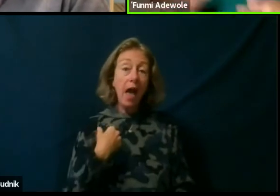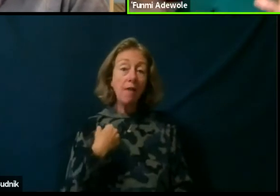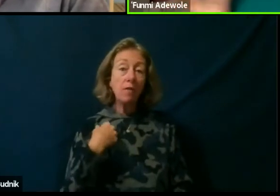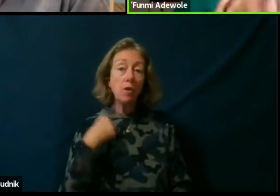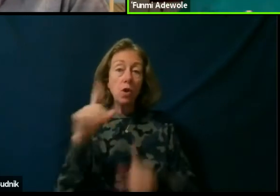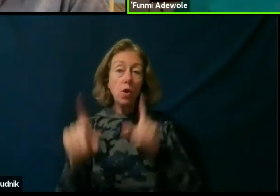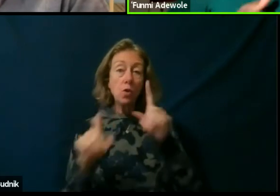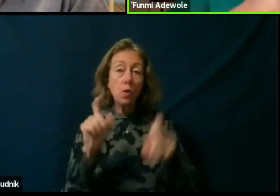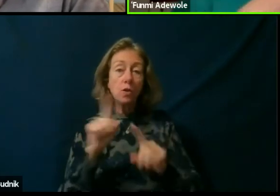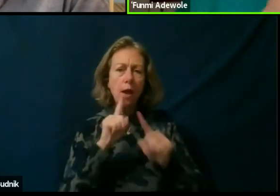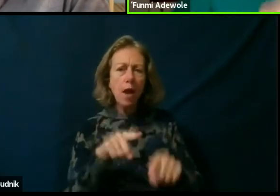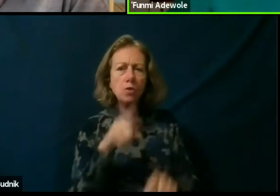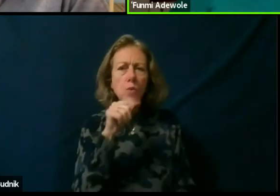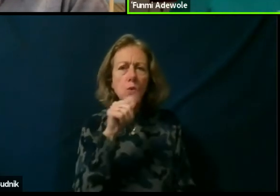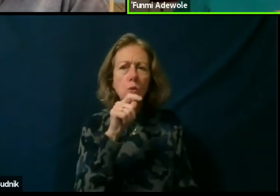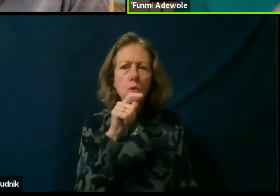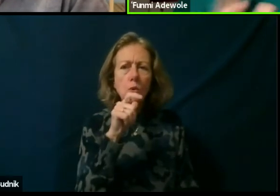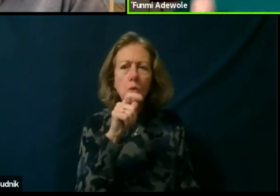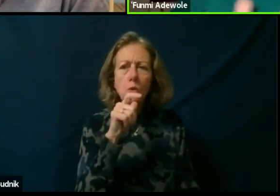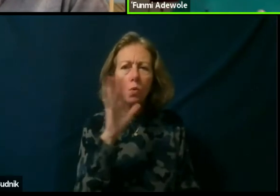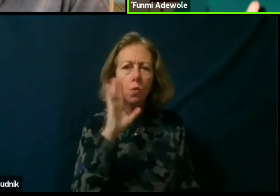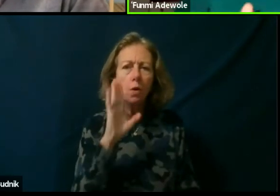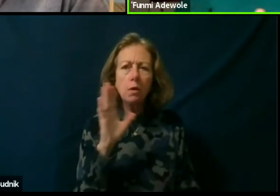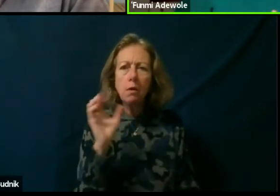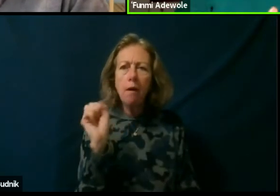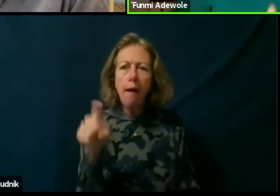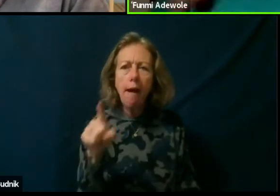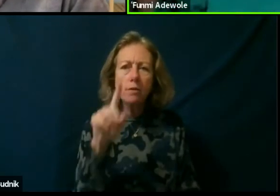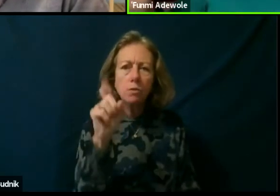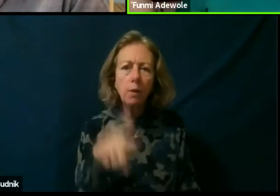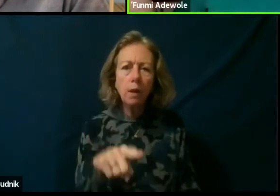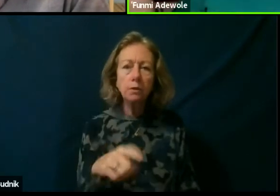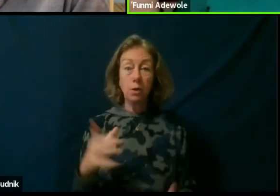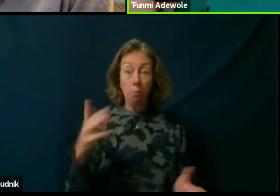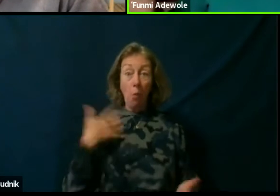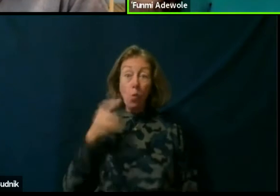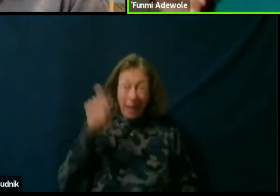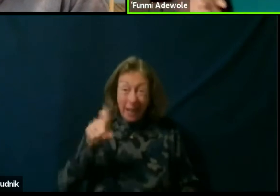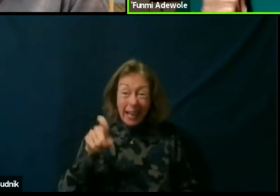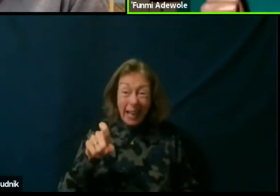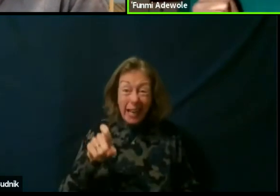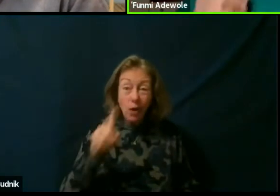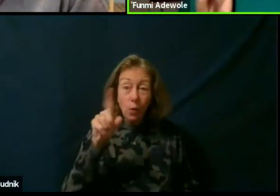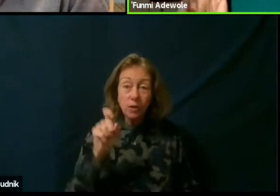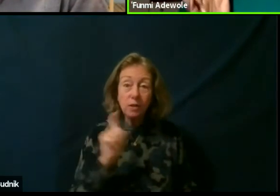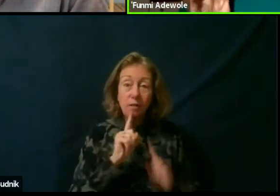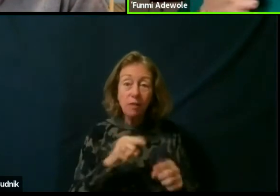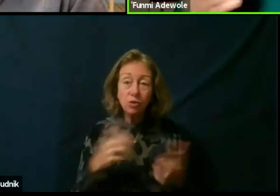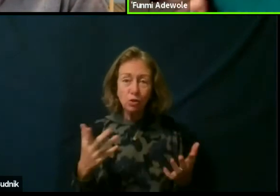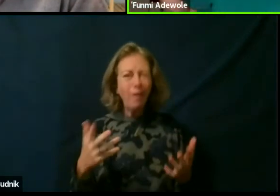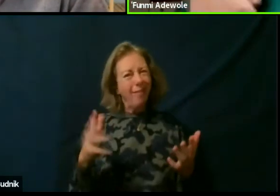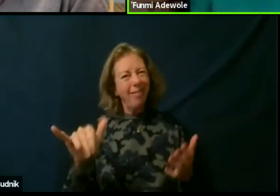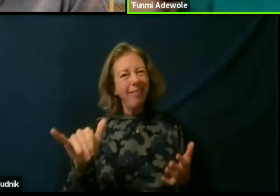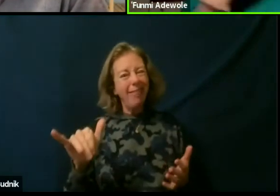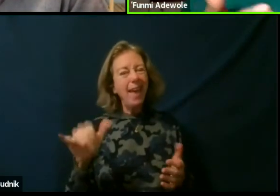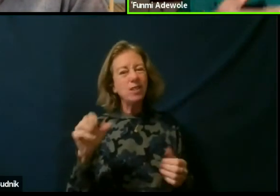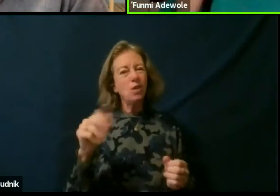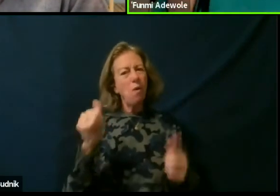who do we get to ask the questions, you know? , Do we need a Q&A you know, that kind of thing and the dramaturge might be invited